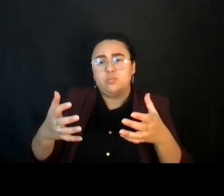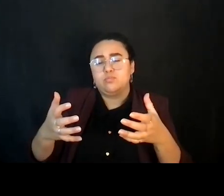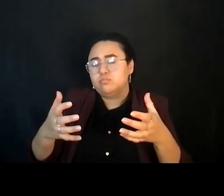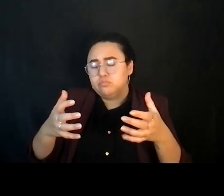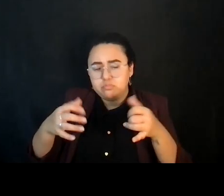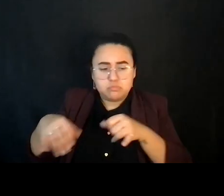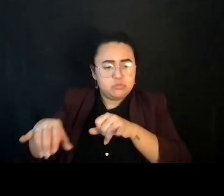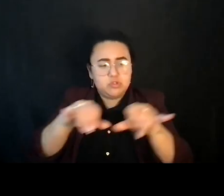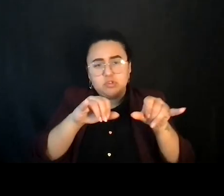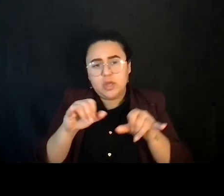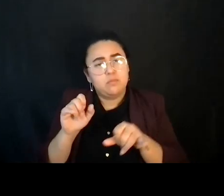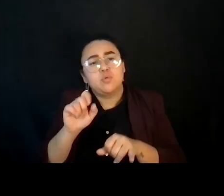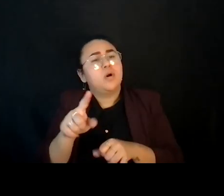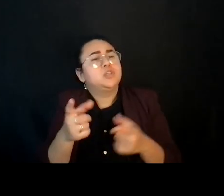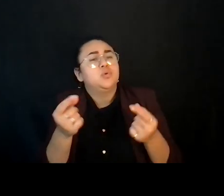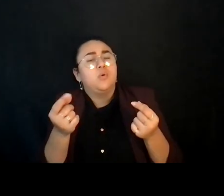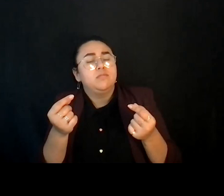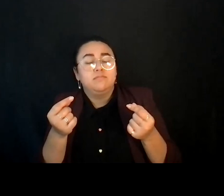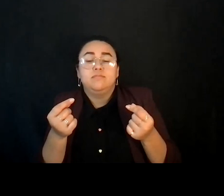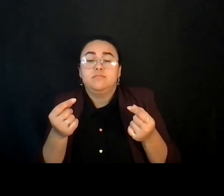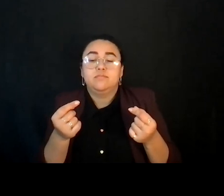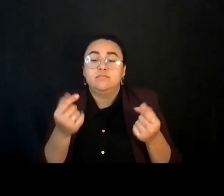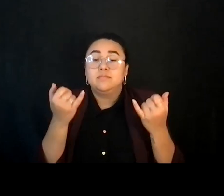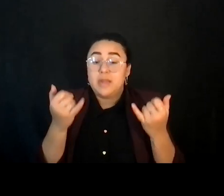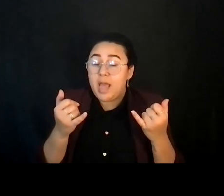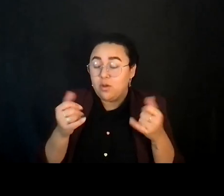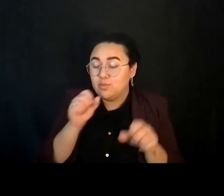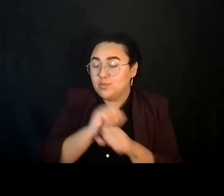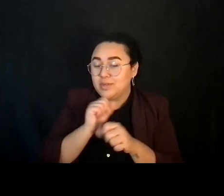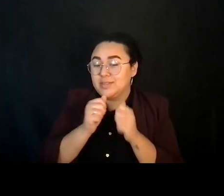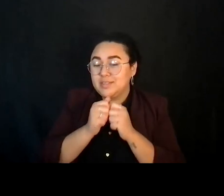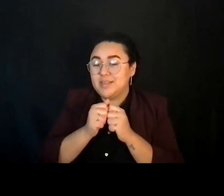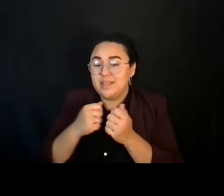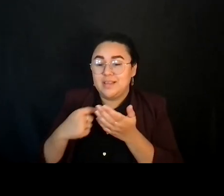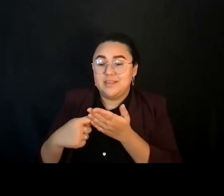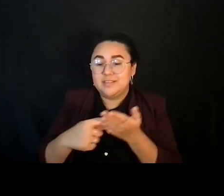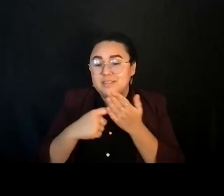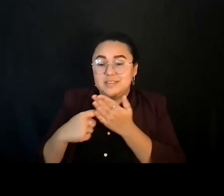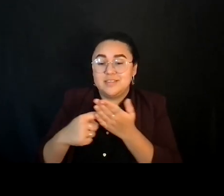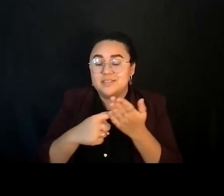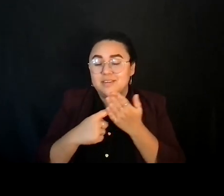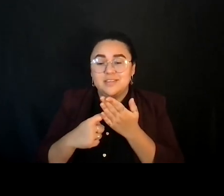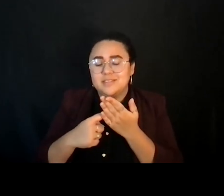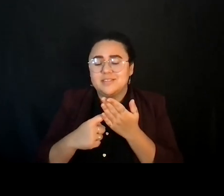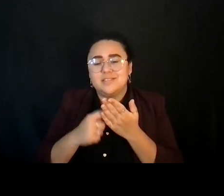And we really want you to take this opportunity to work together and kind of get into there and figure out what's the one question that you